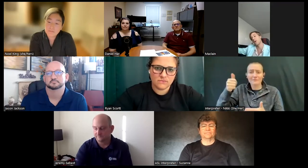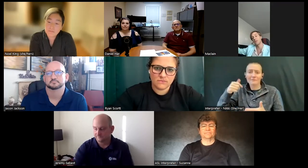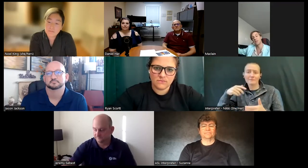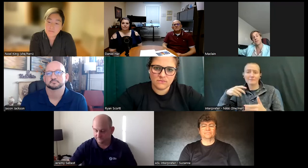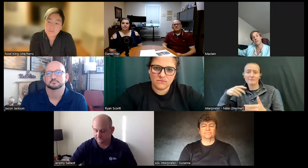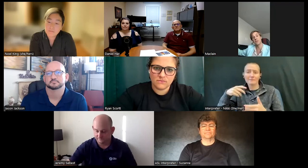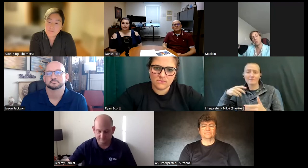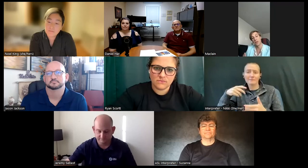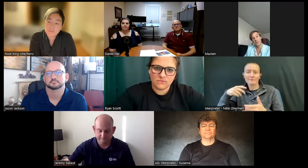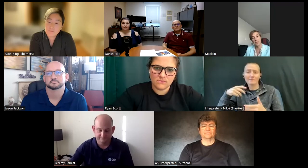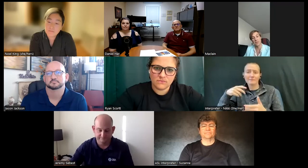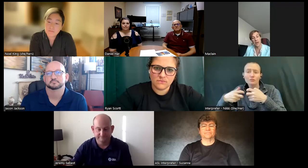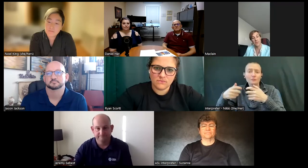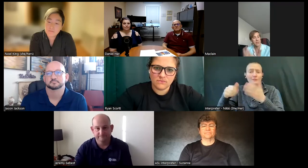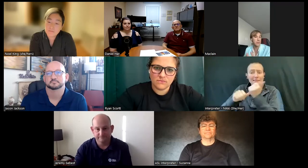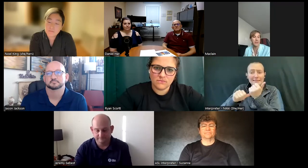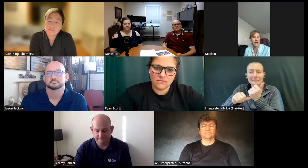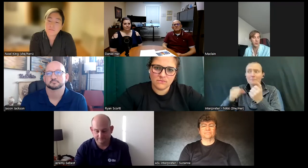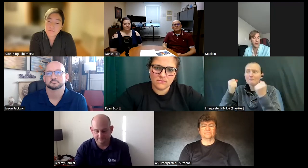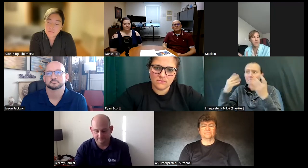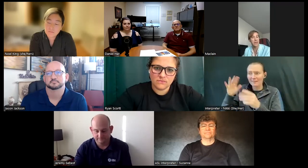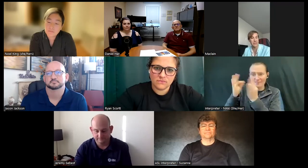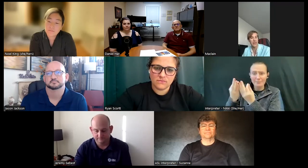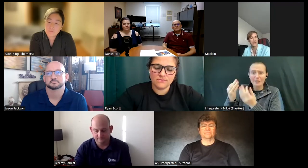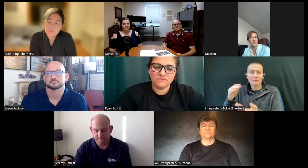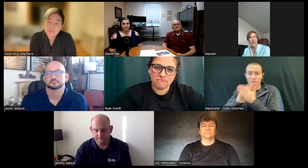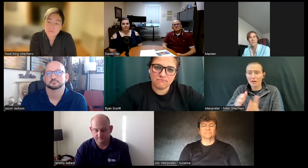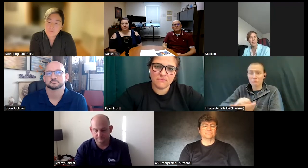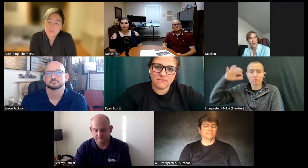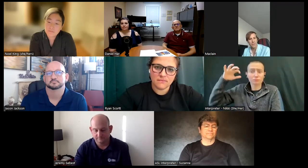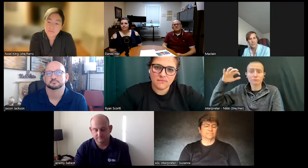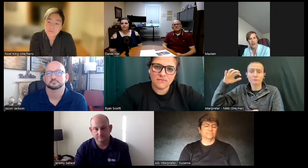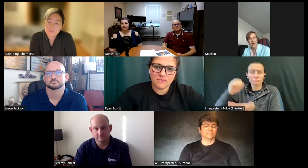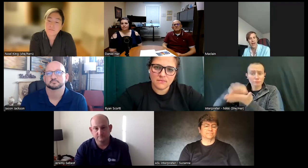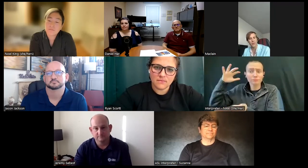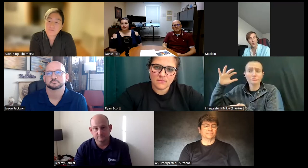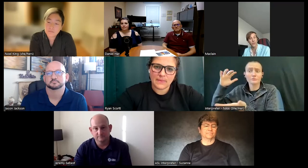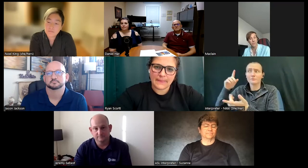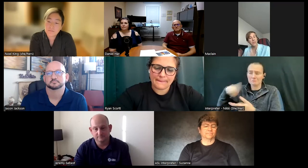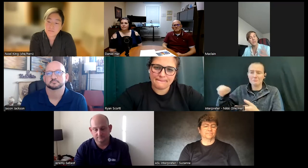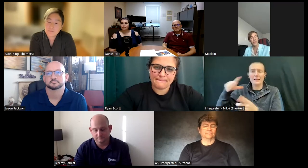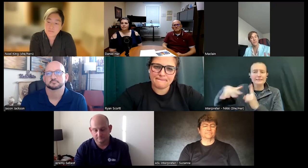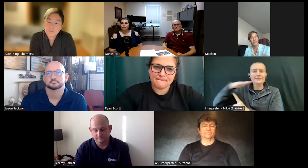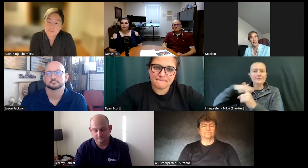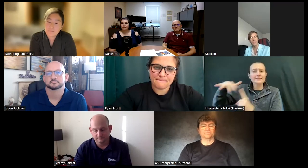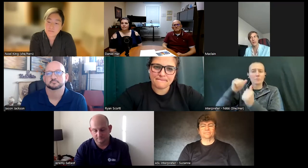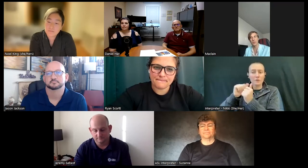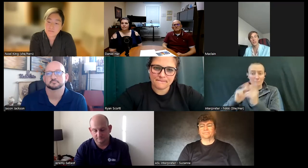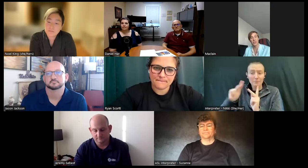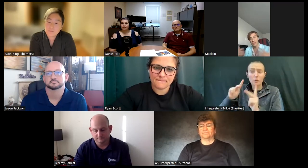lot of relatives who built themselves to the millionaires or even billionaires and being around people like that who built it for themselves and really just